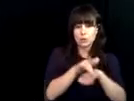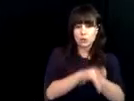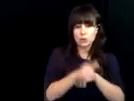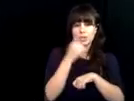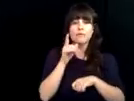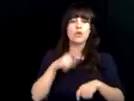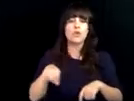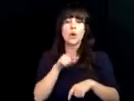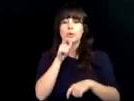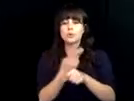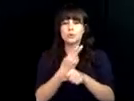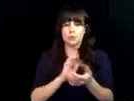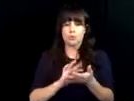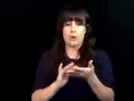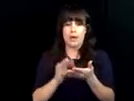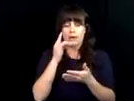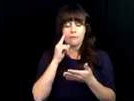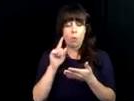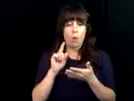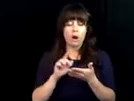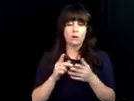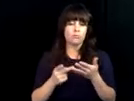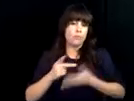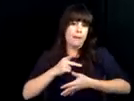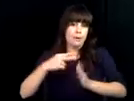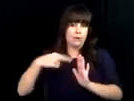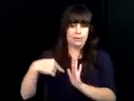Braille technology also began to grow. Devices such as this